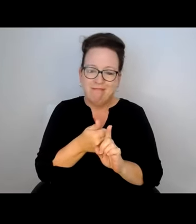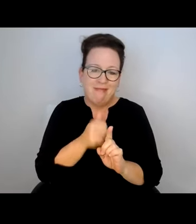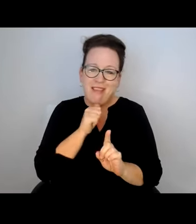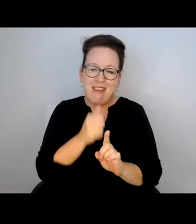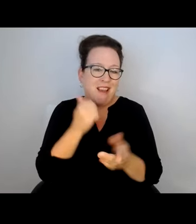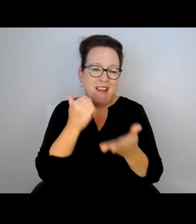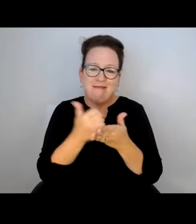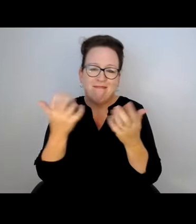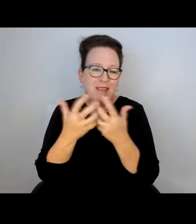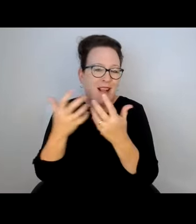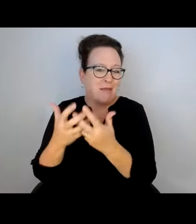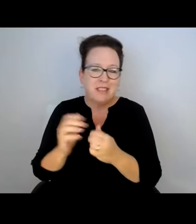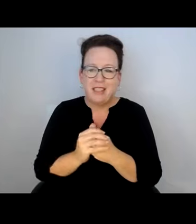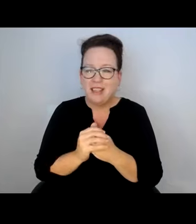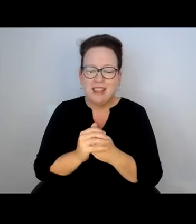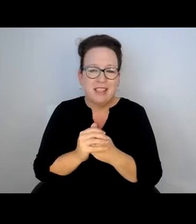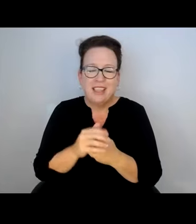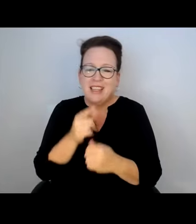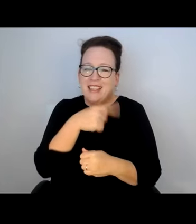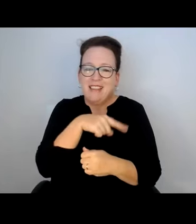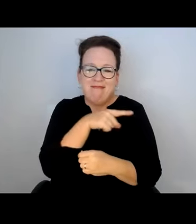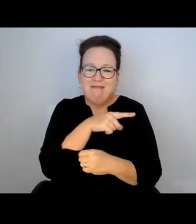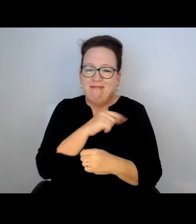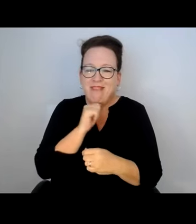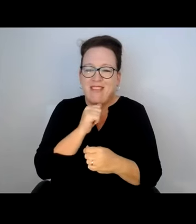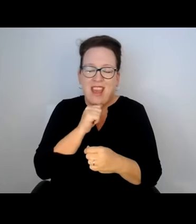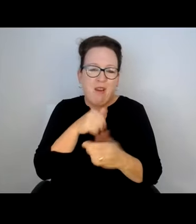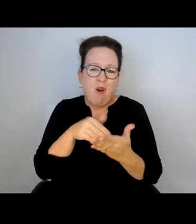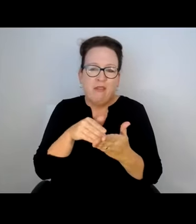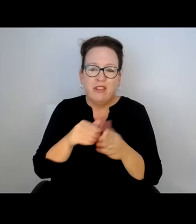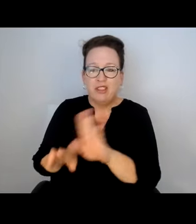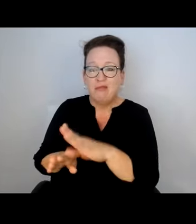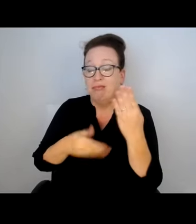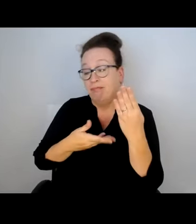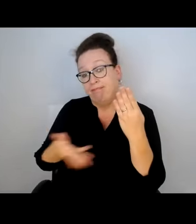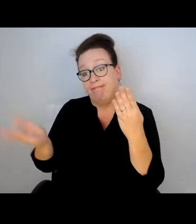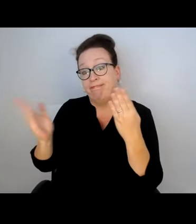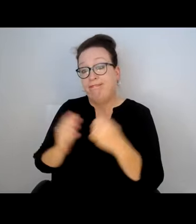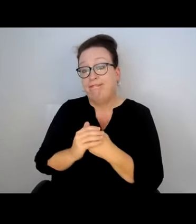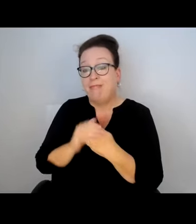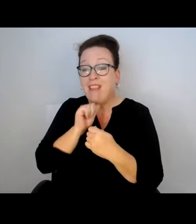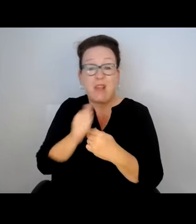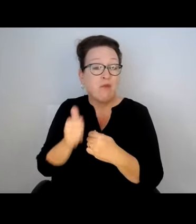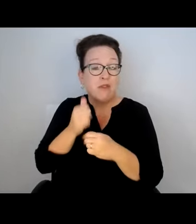EXTRA CHALLENGE IS THE BUS DRIVERS, WHO ARE NOT VERY ACCOMMODATING.